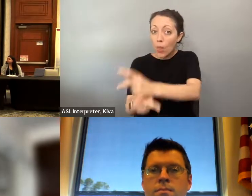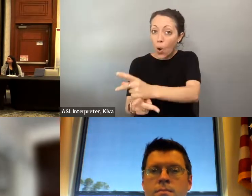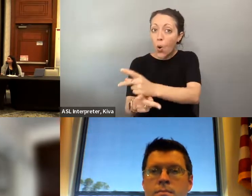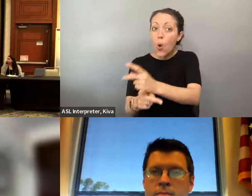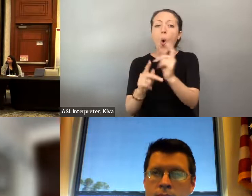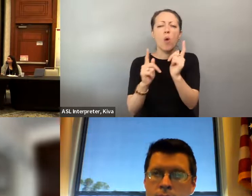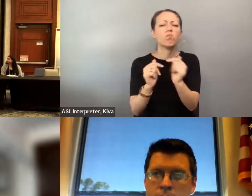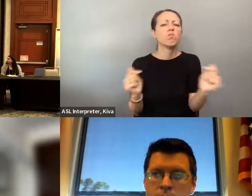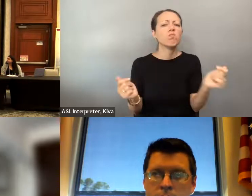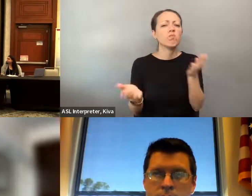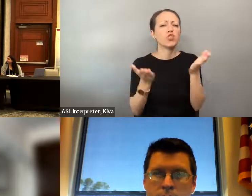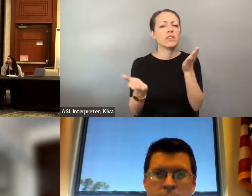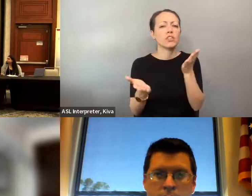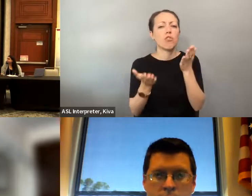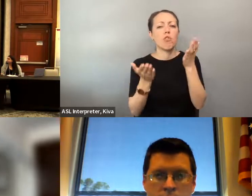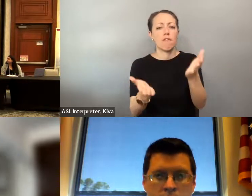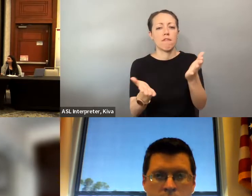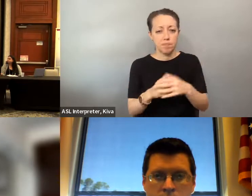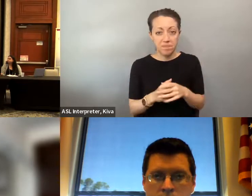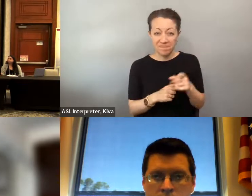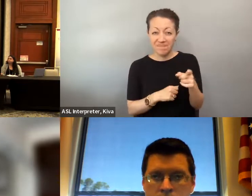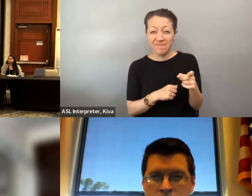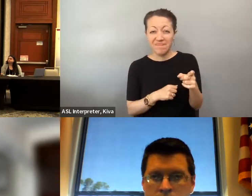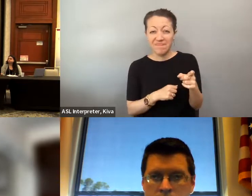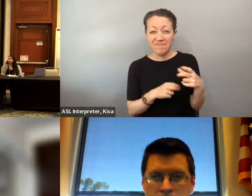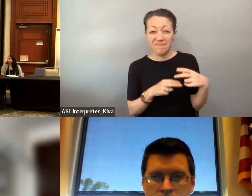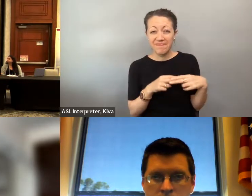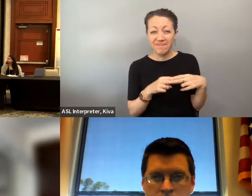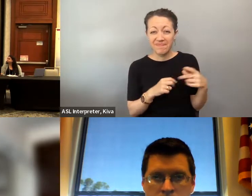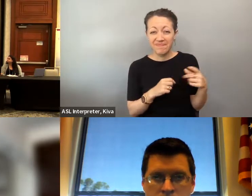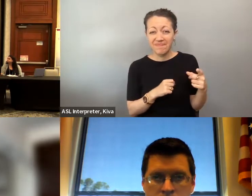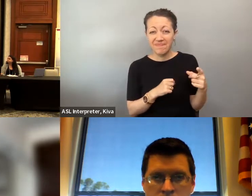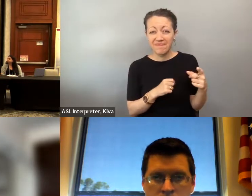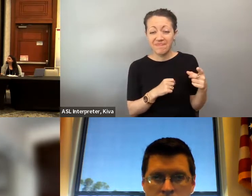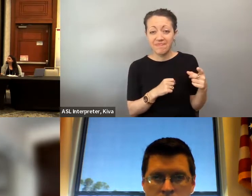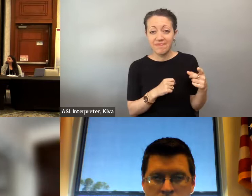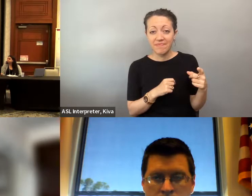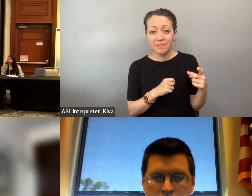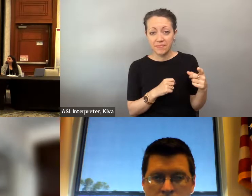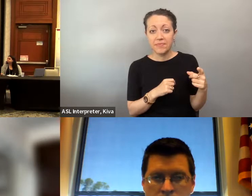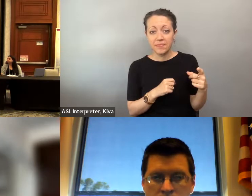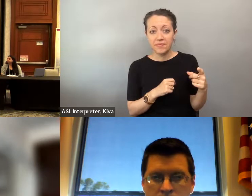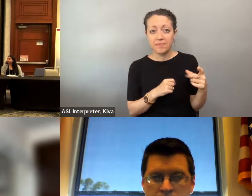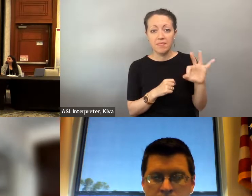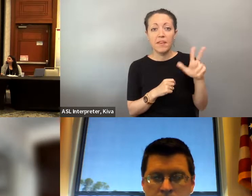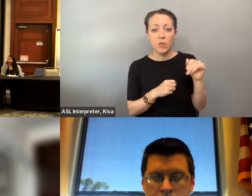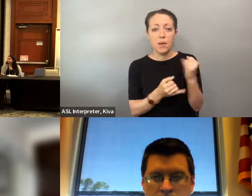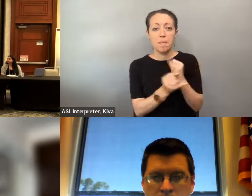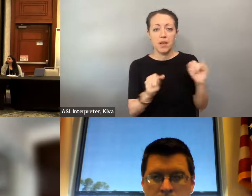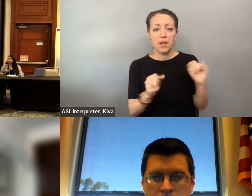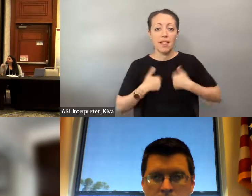talking today. Support groups, home modifications There also may be some other programs, provided such as youth transition, which is come in, and we'll be talking today, support groups, home modifications, and durable medical equipment loans. , and durable medical equipment loans. So the for